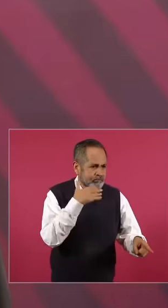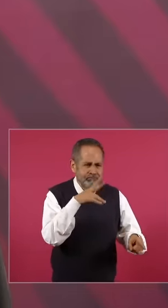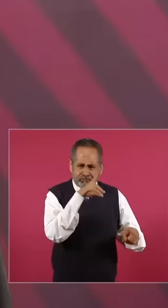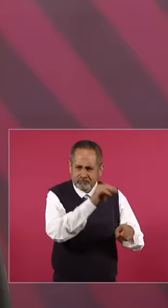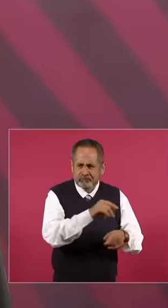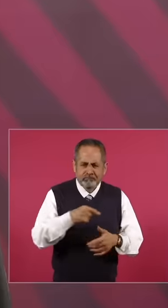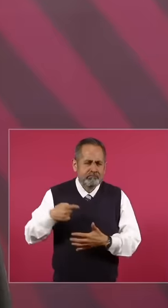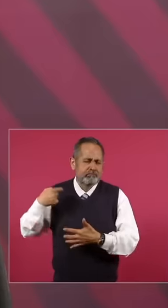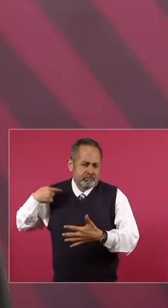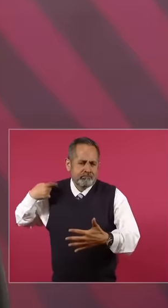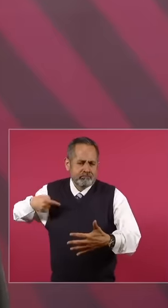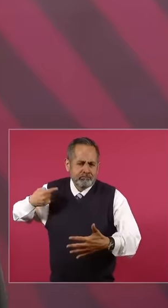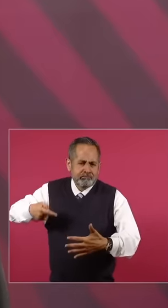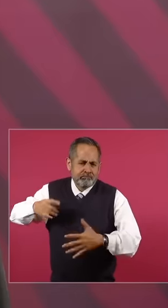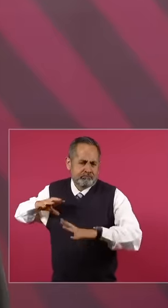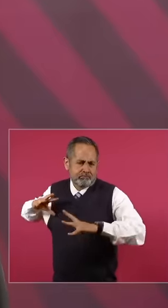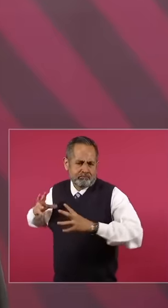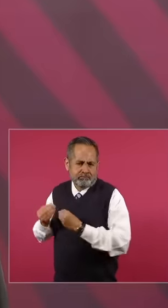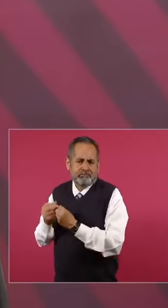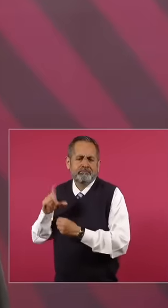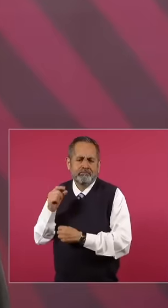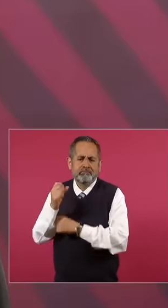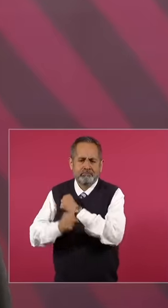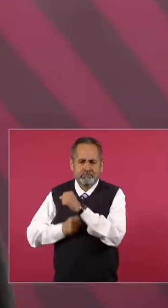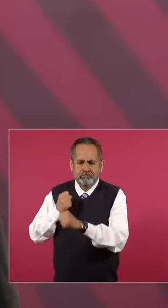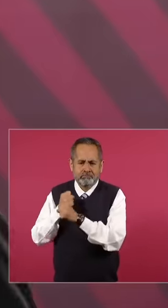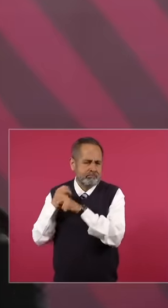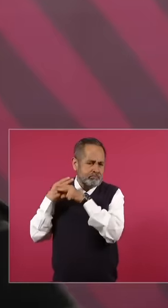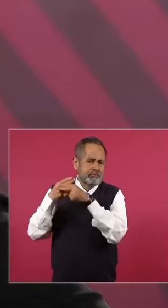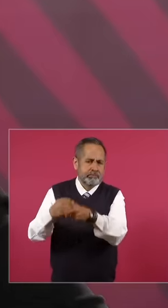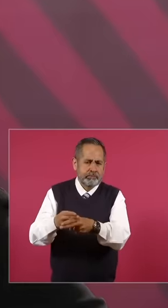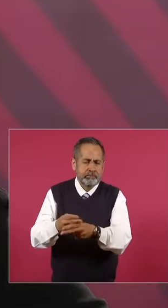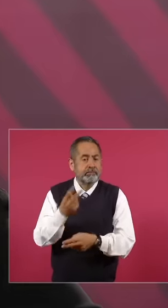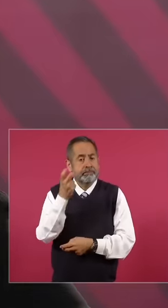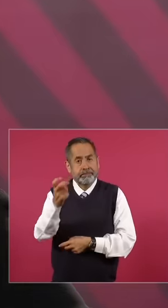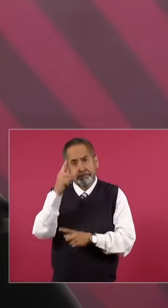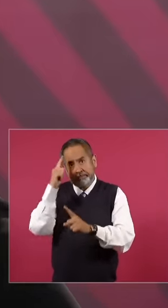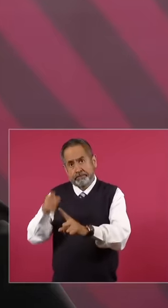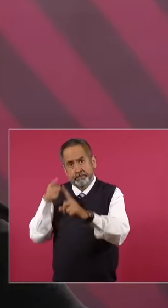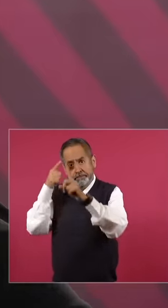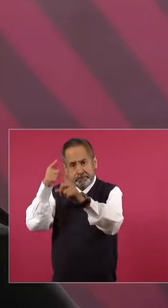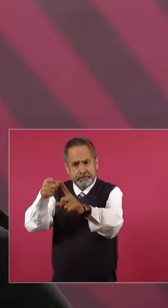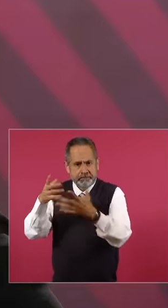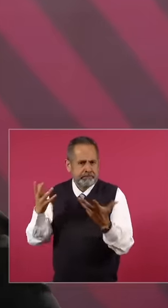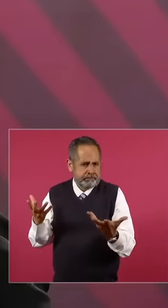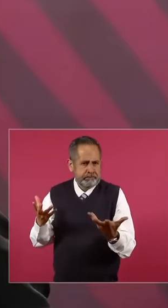that this is the substance of the democratic and transformation movement that is about to end